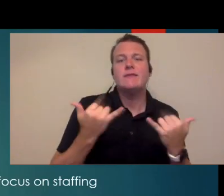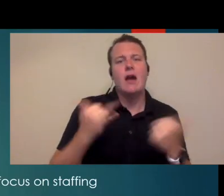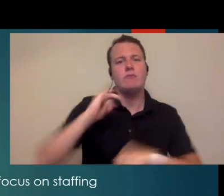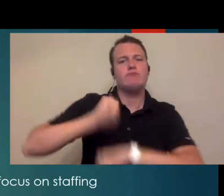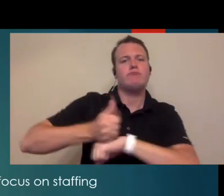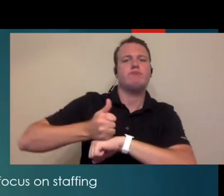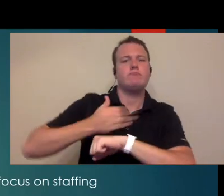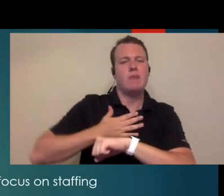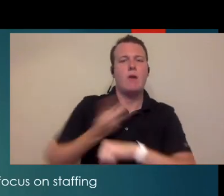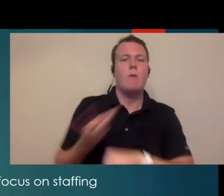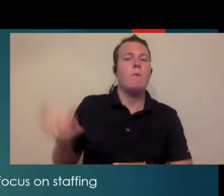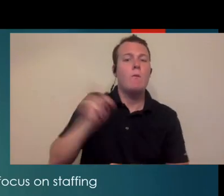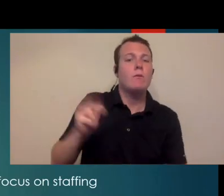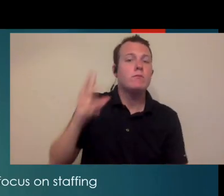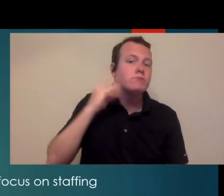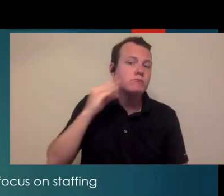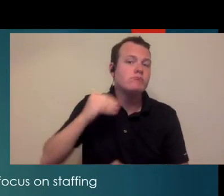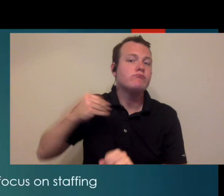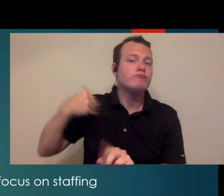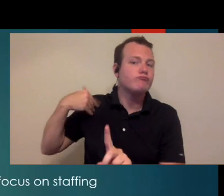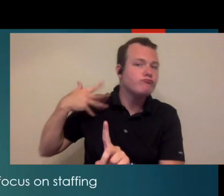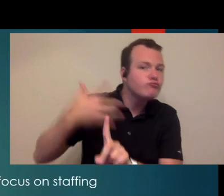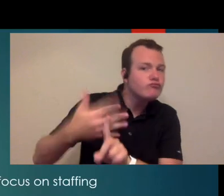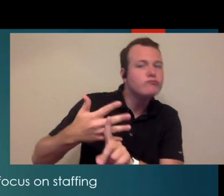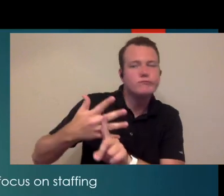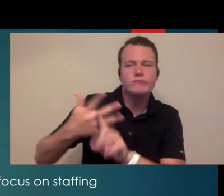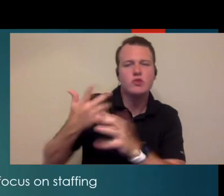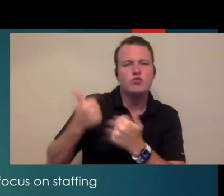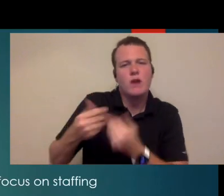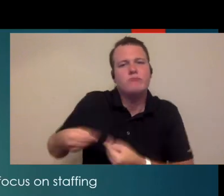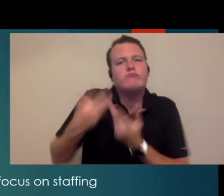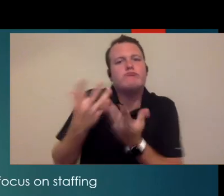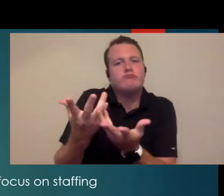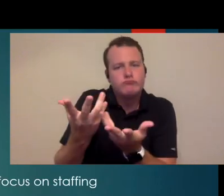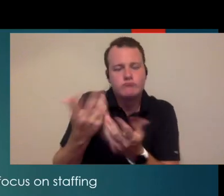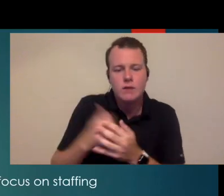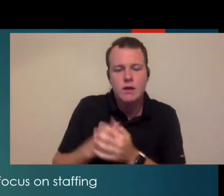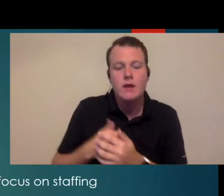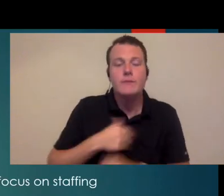that I really base this off of sort of my experience we staff I mean the